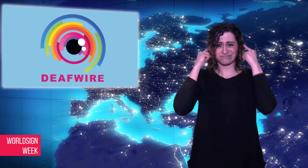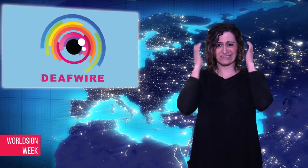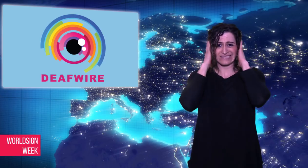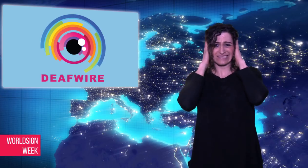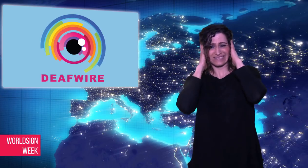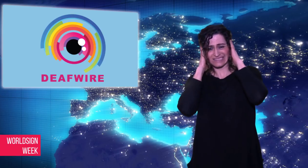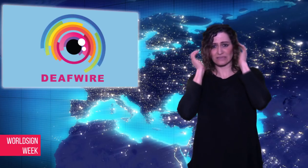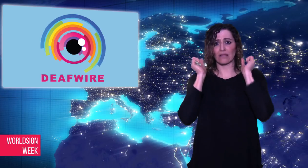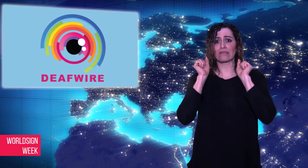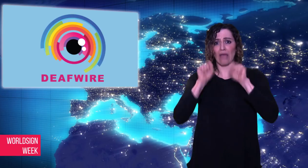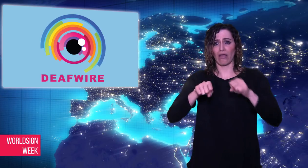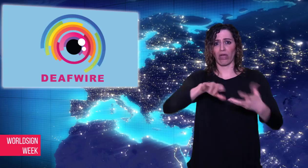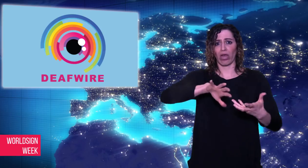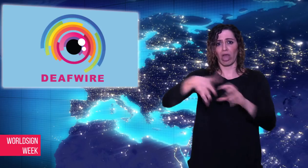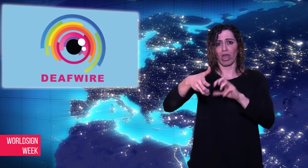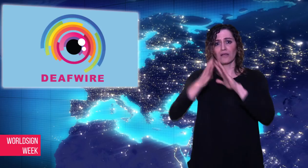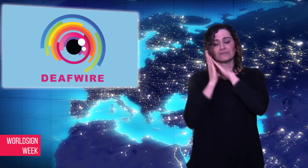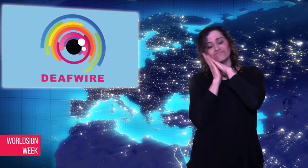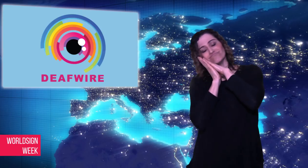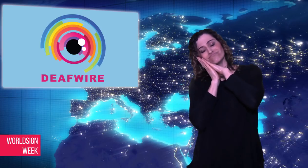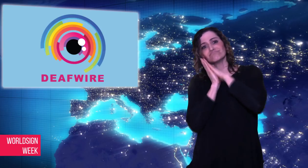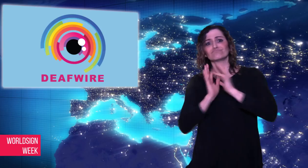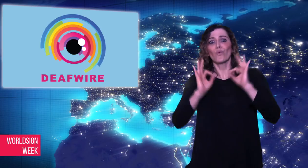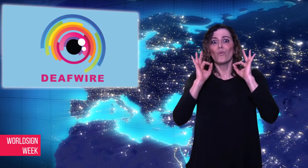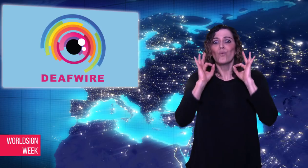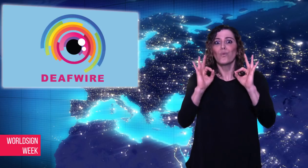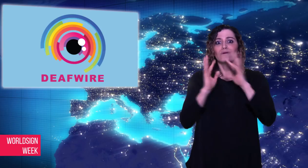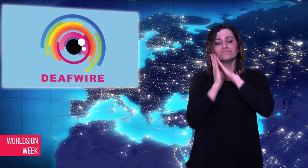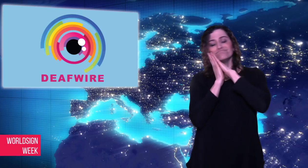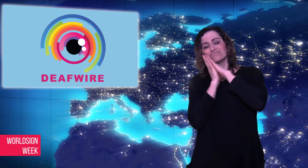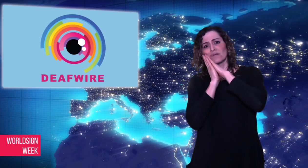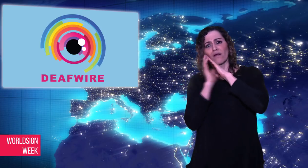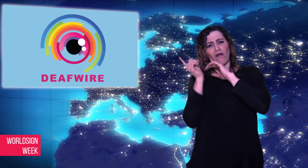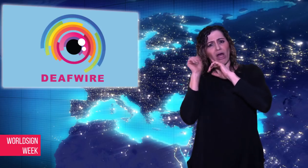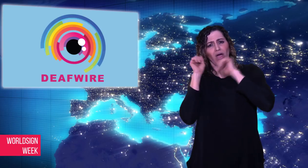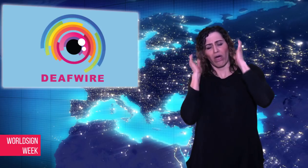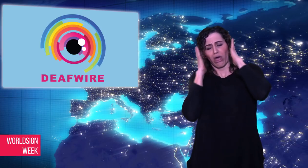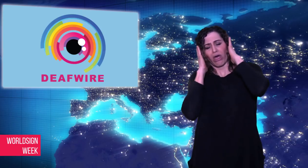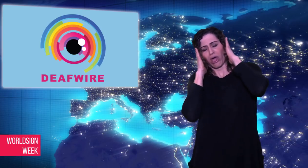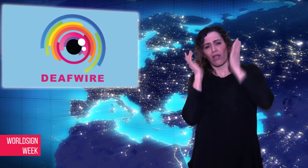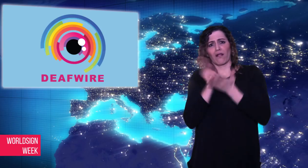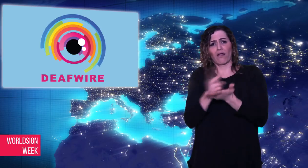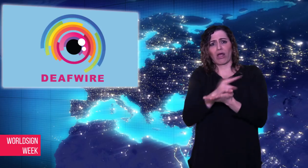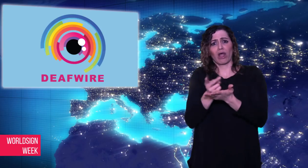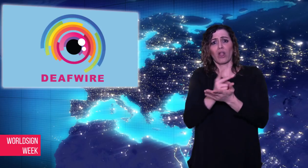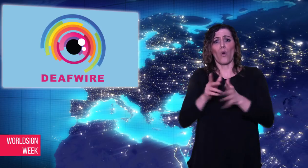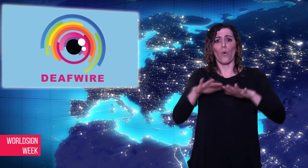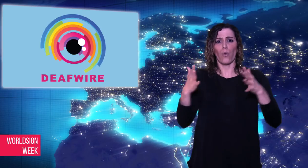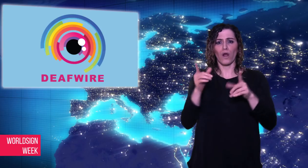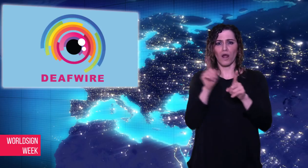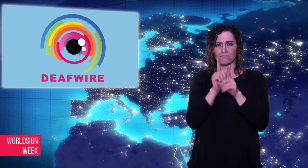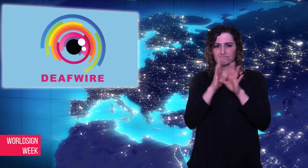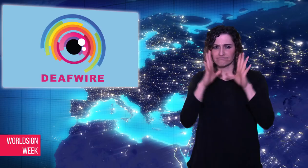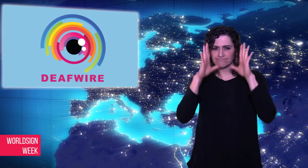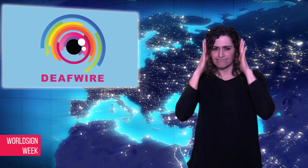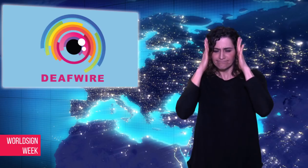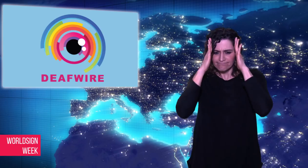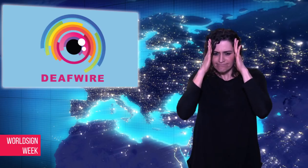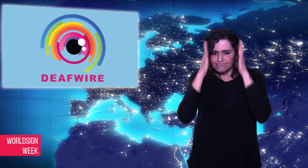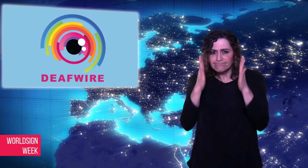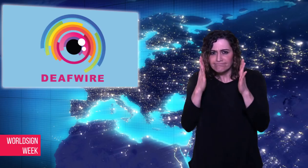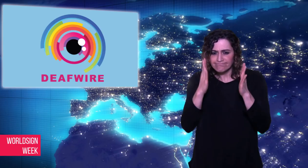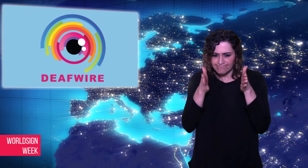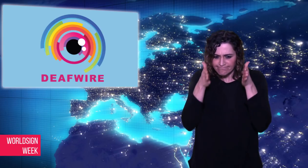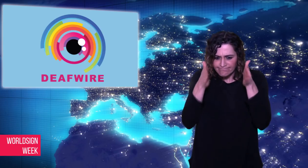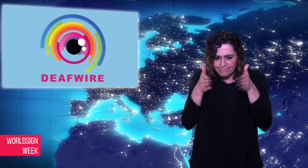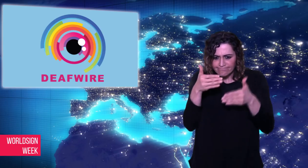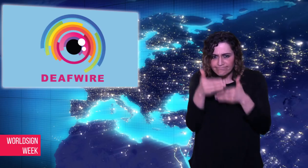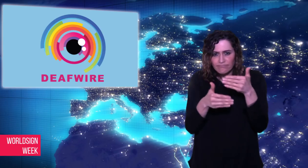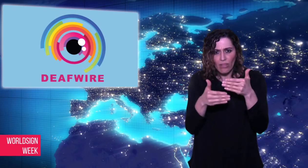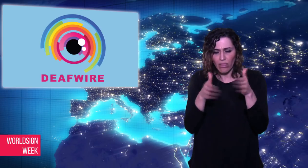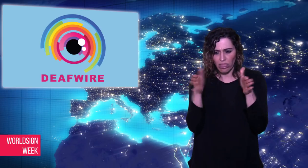this condition. However Grant Searchfield